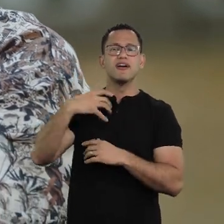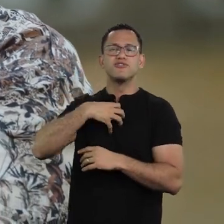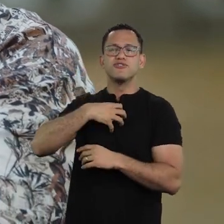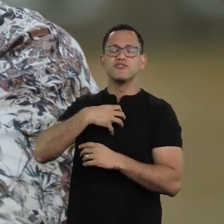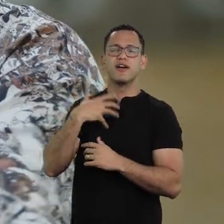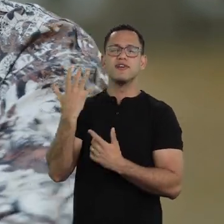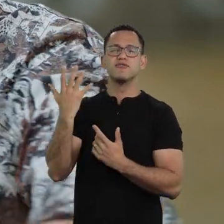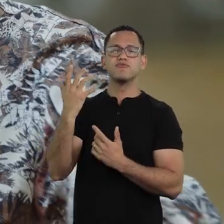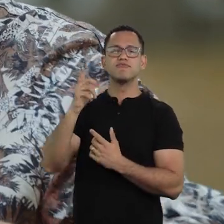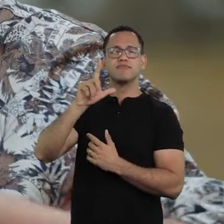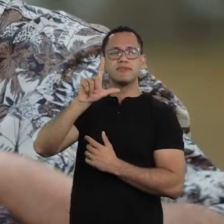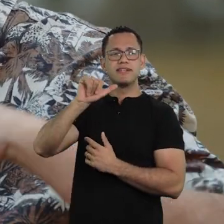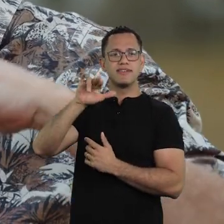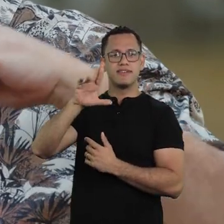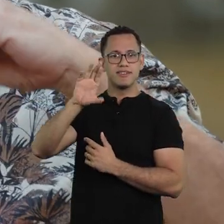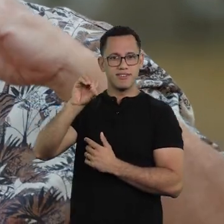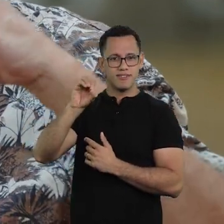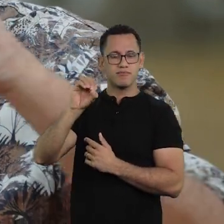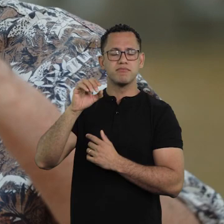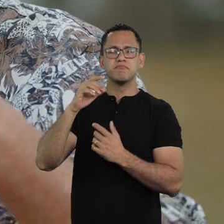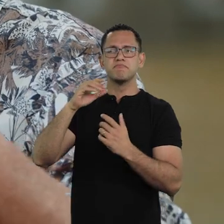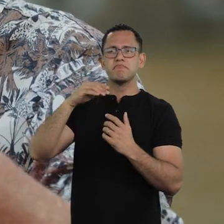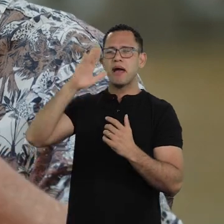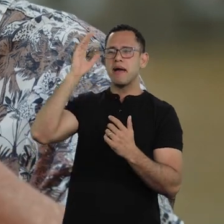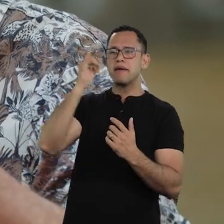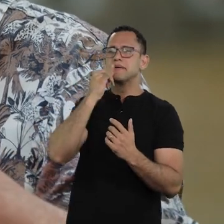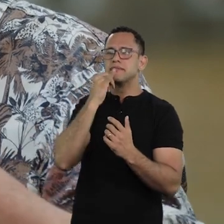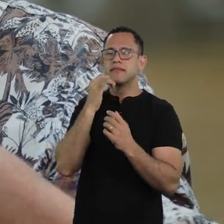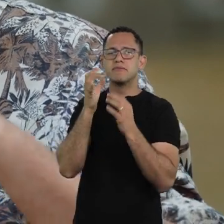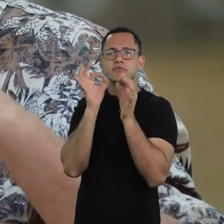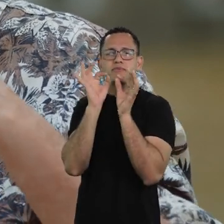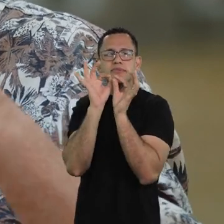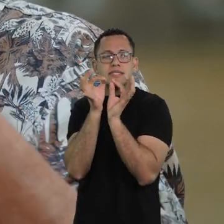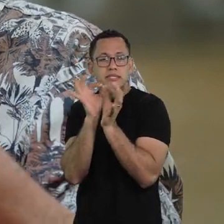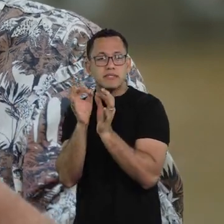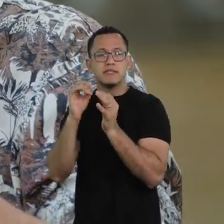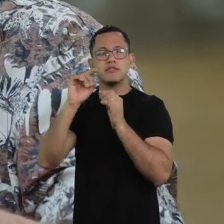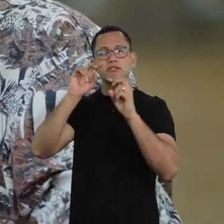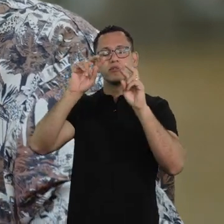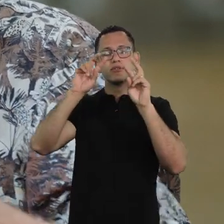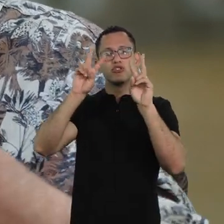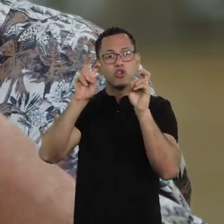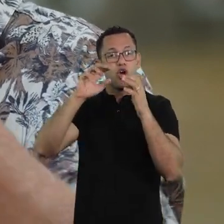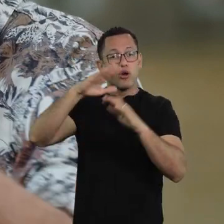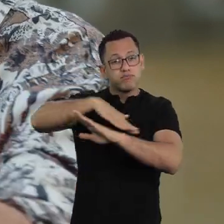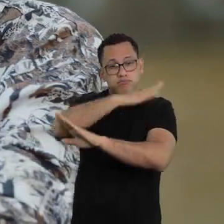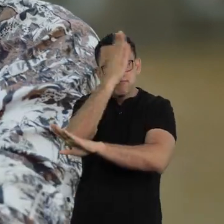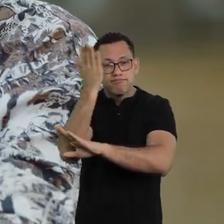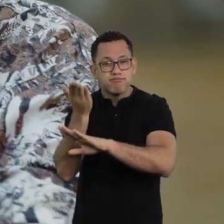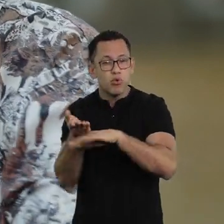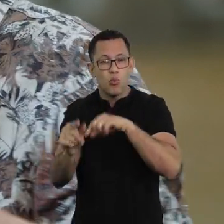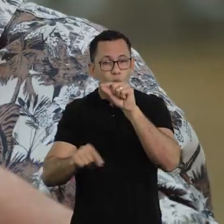even those who were more lyrical, who wrote about everyday stuff in their chronicles,